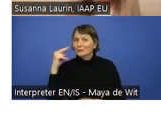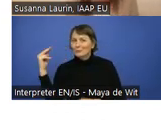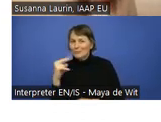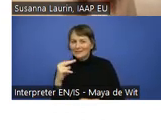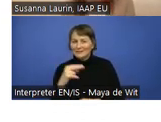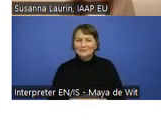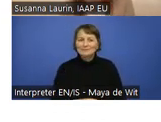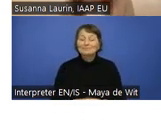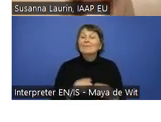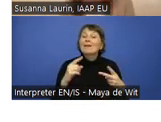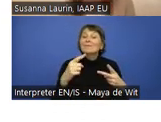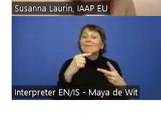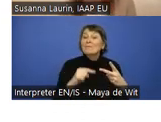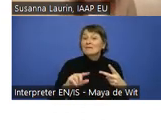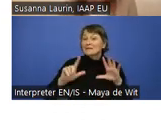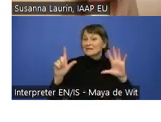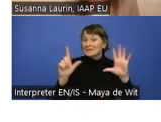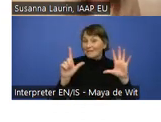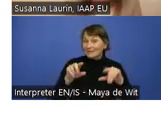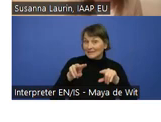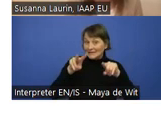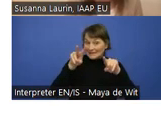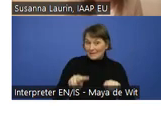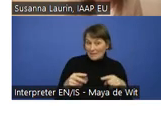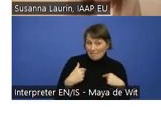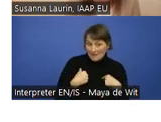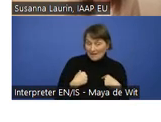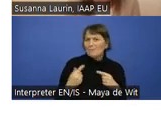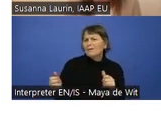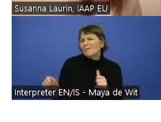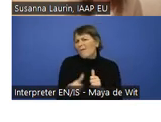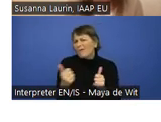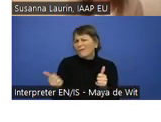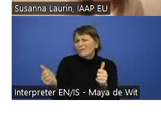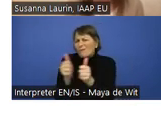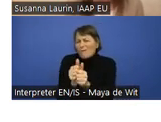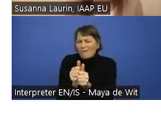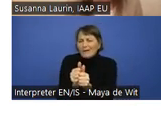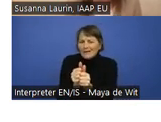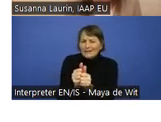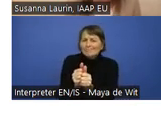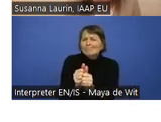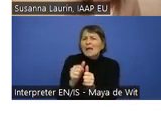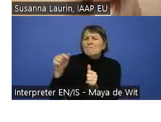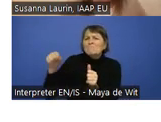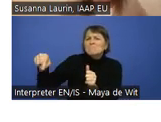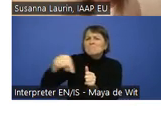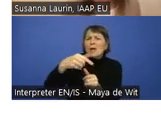Alberto and myself and a couple of members from EU countries will have these open drop